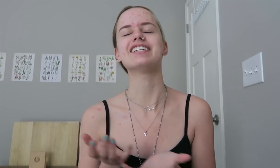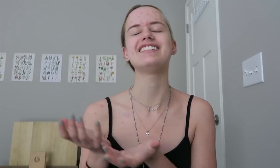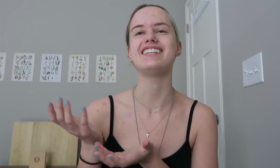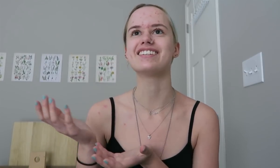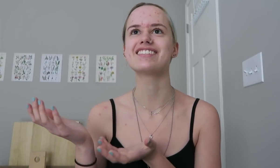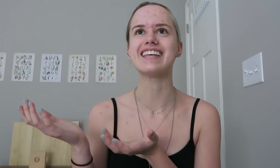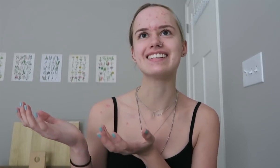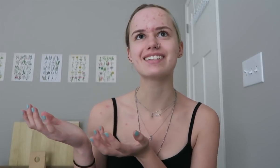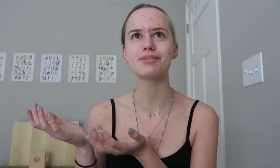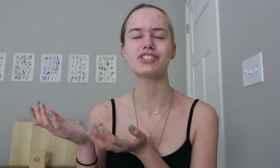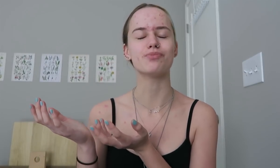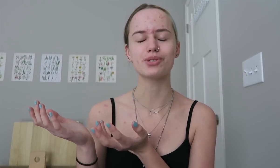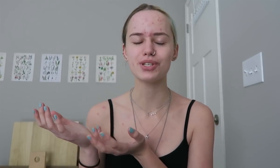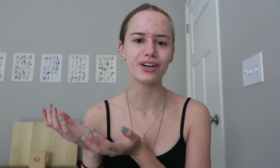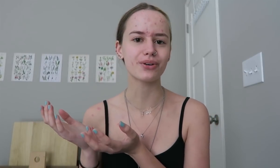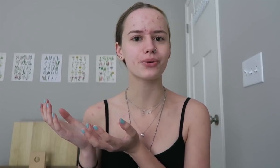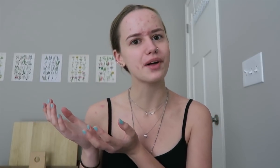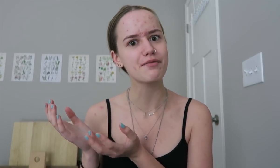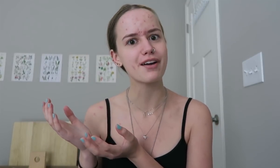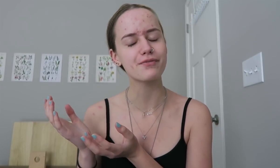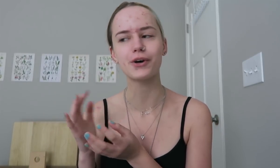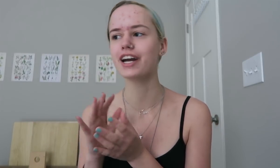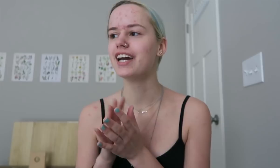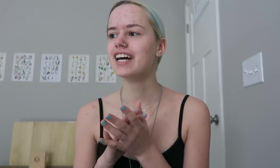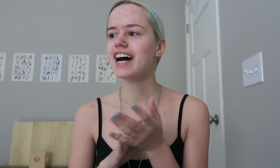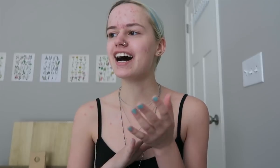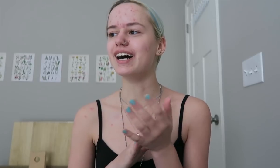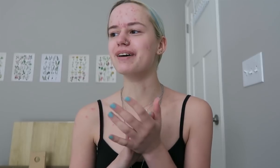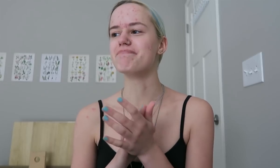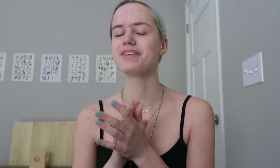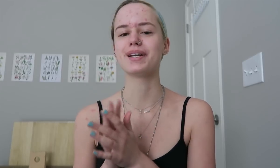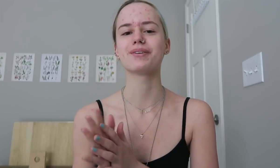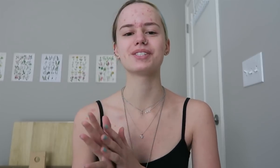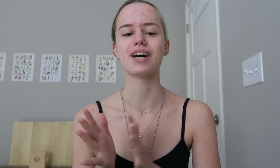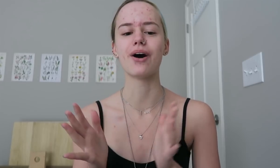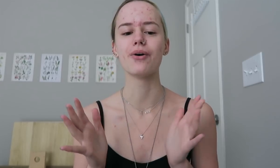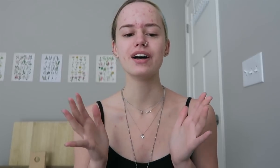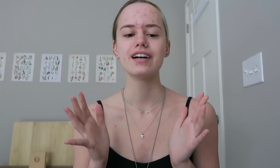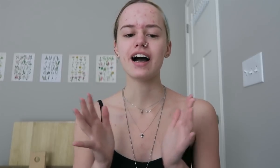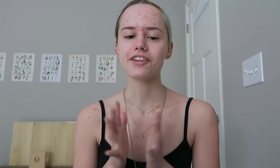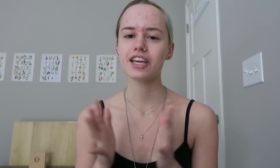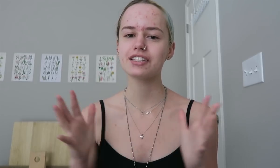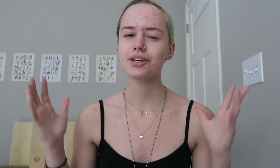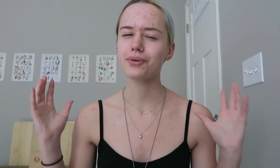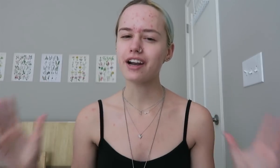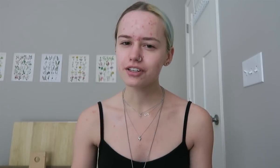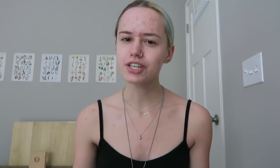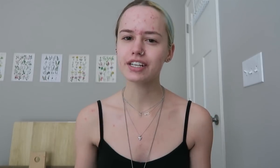like a senior center which most of y'all don't qualify for. Um, you know, so I think it's a great